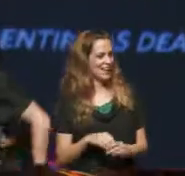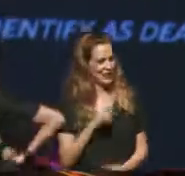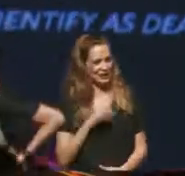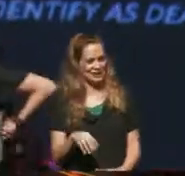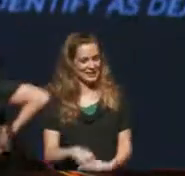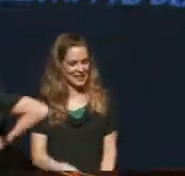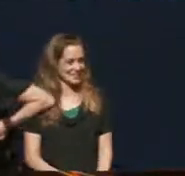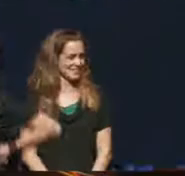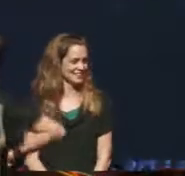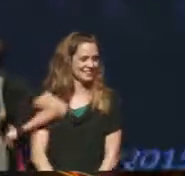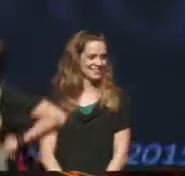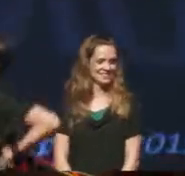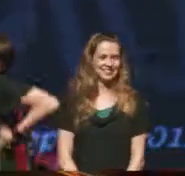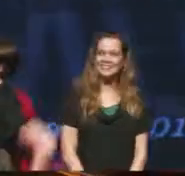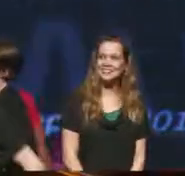so take it, take a seat and feel it.